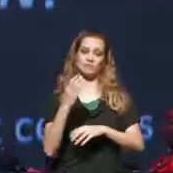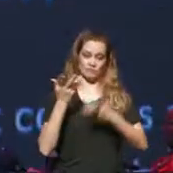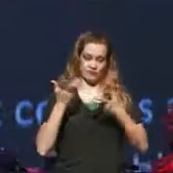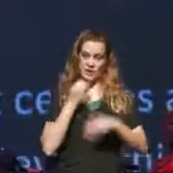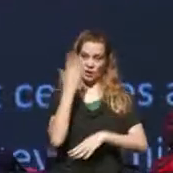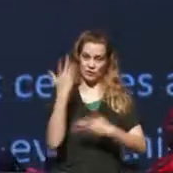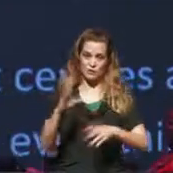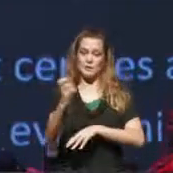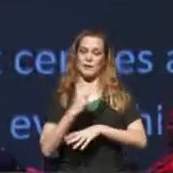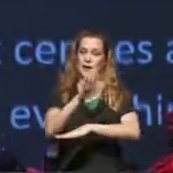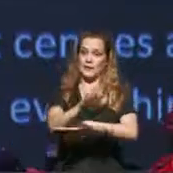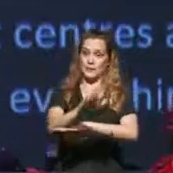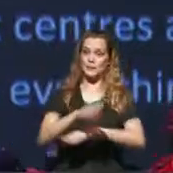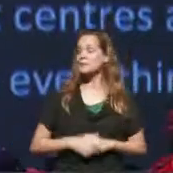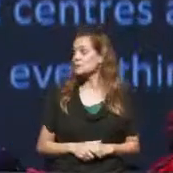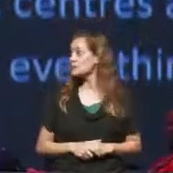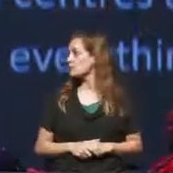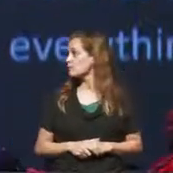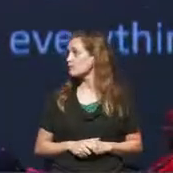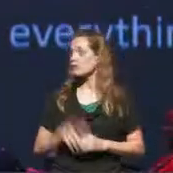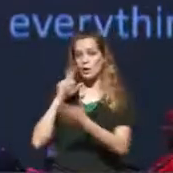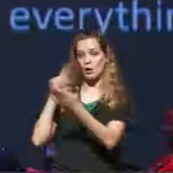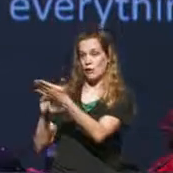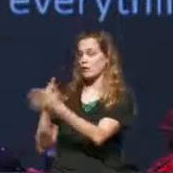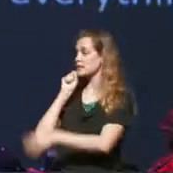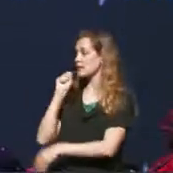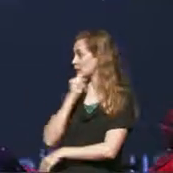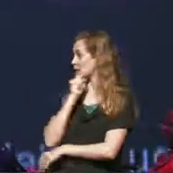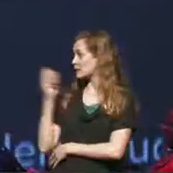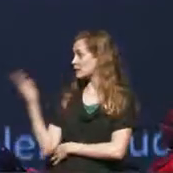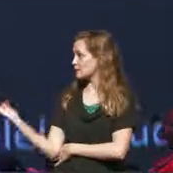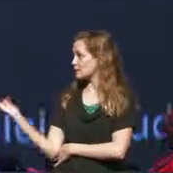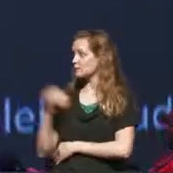I want to acknowledge Syrus who's been just an incredible